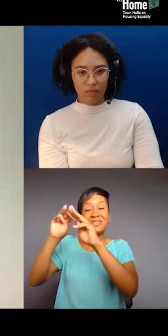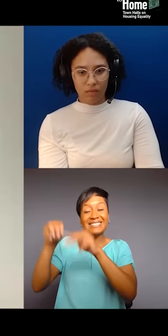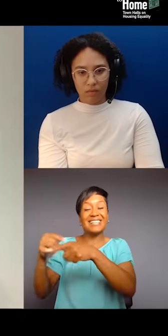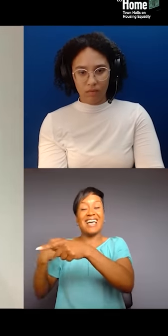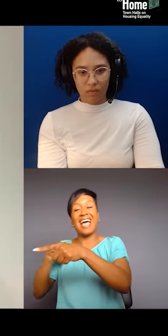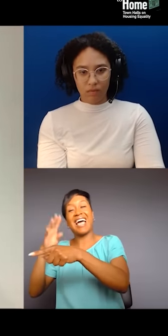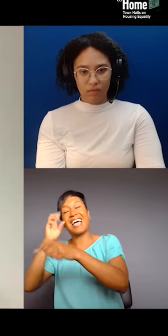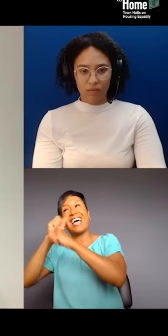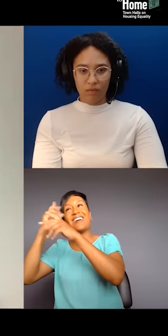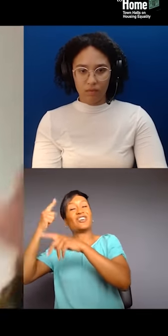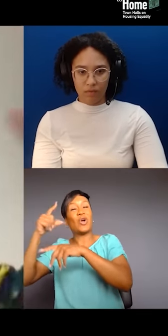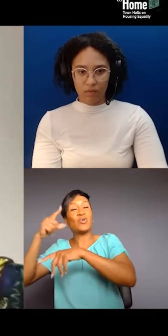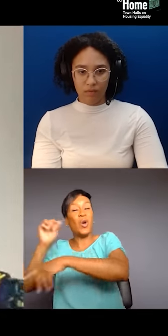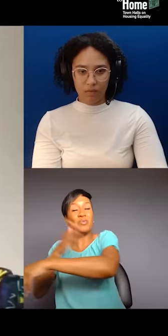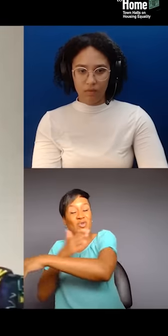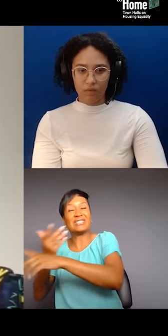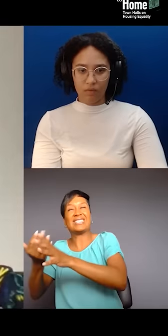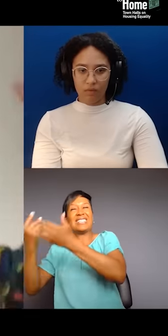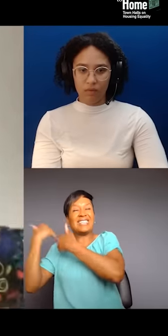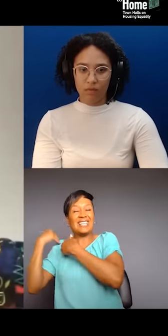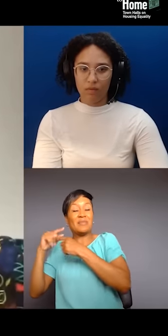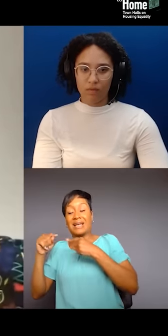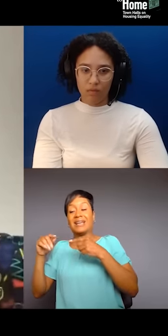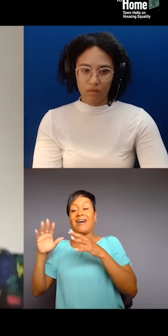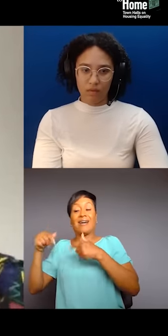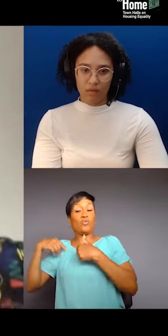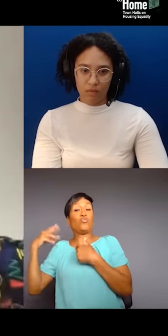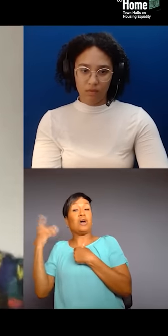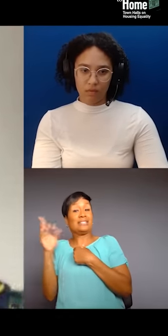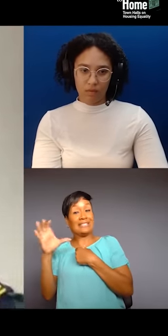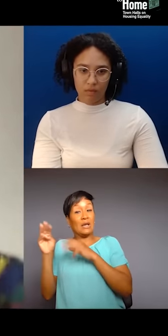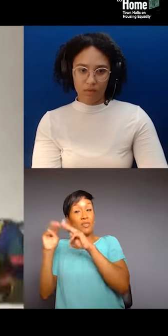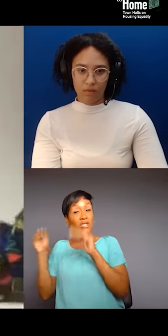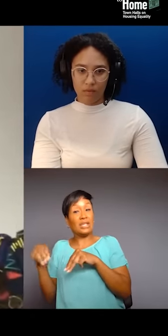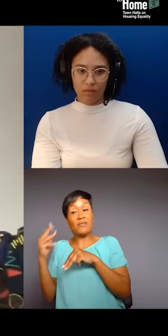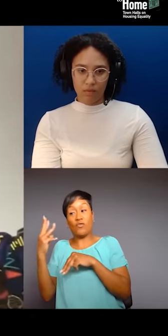But here in DC, when we doing a museum, four years from now, we plan on going up and doing artist housing,